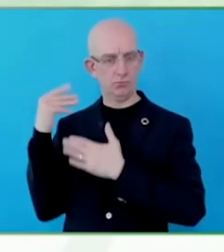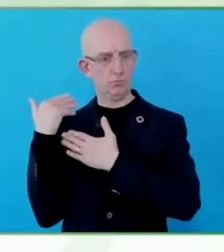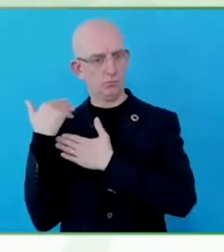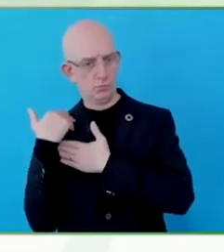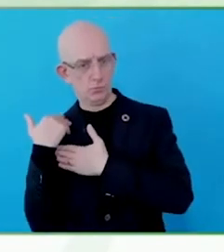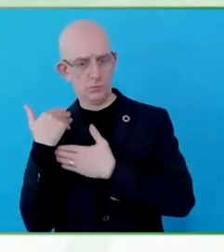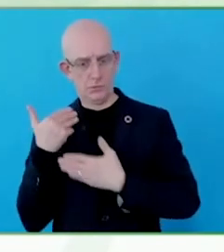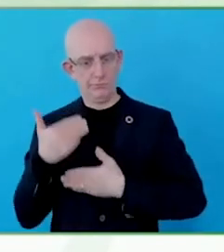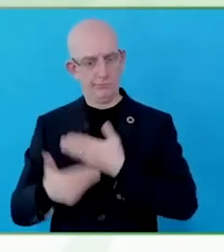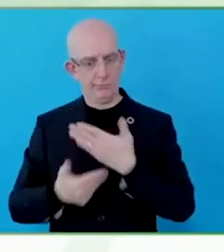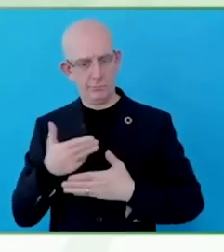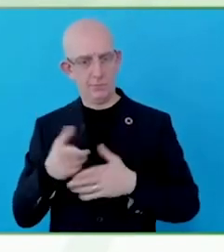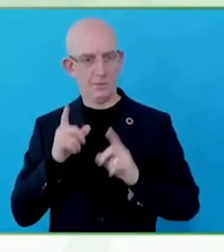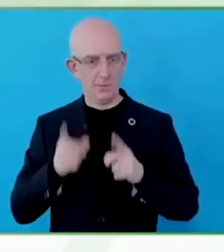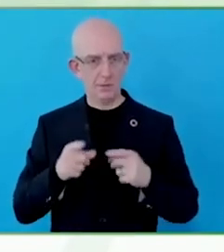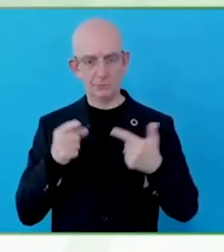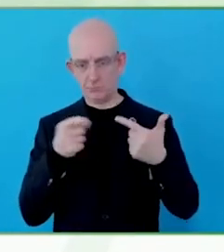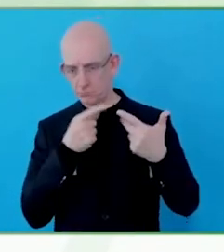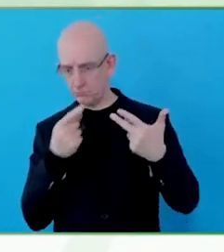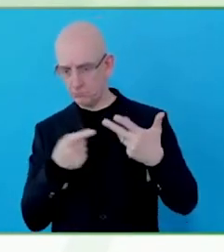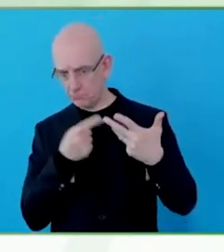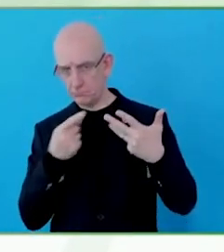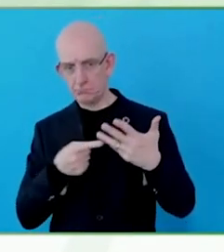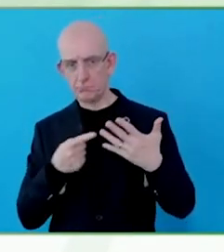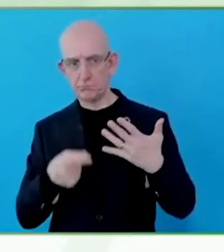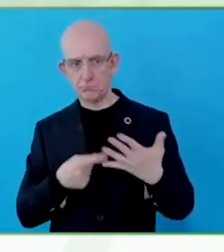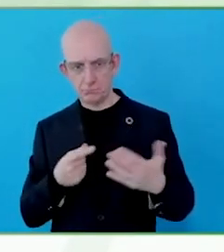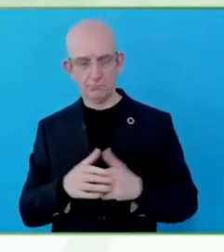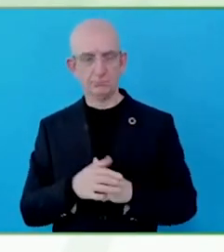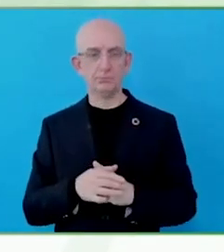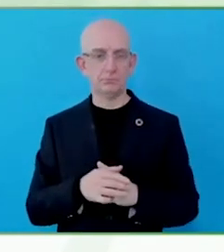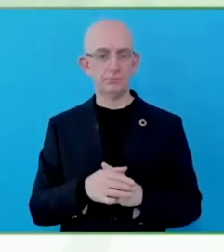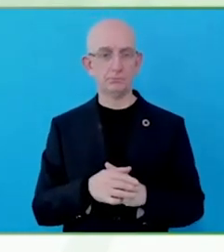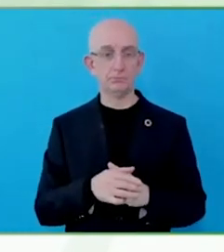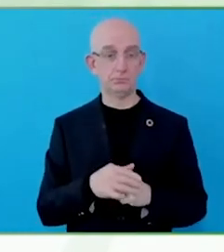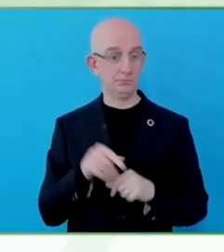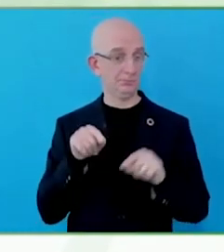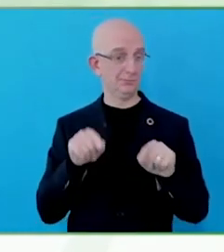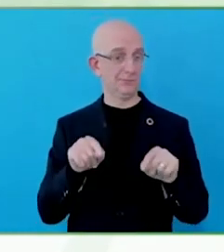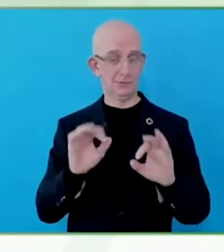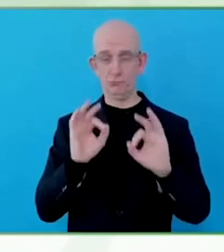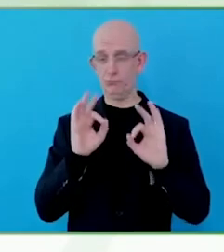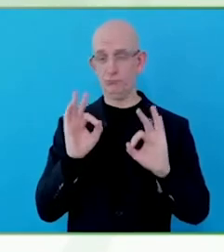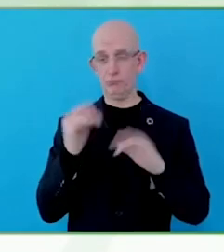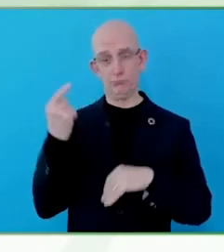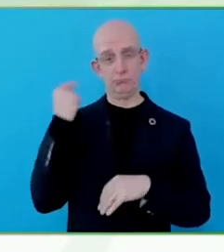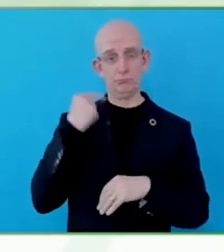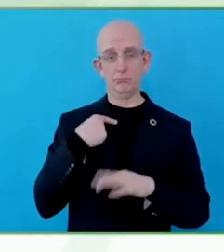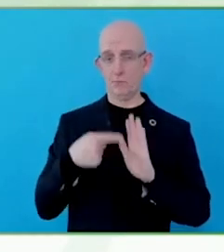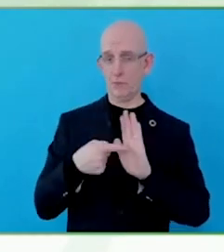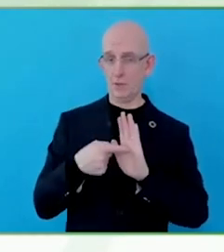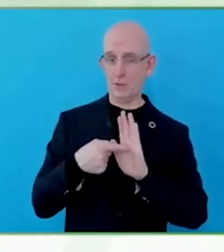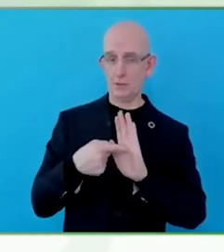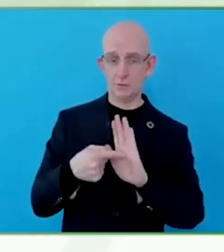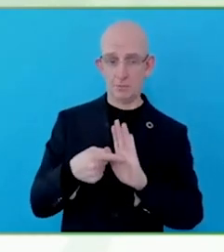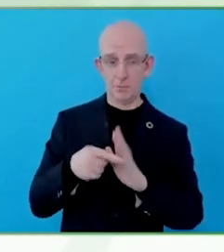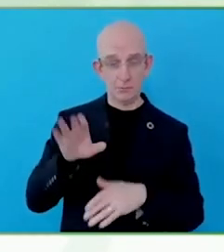successful city of digital transfers city in the world.